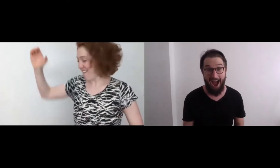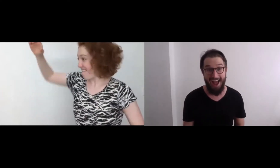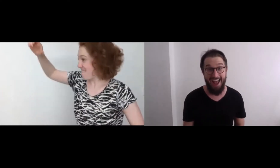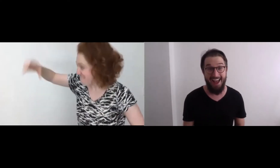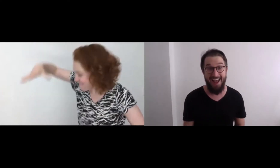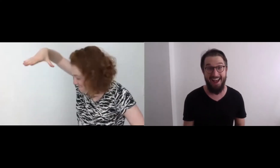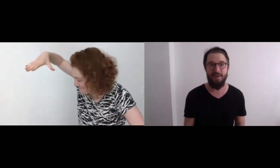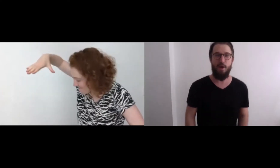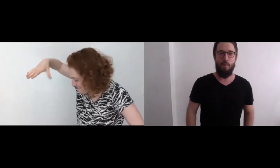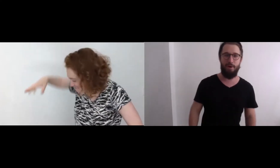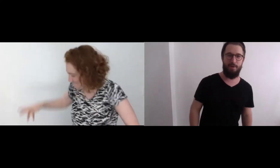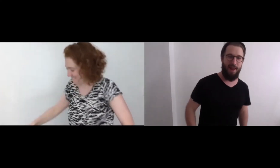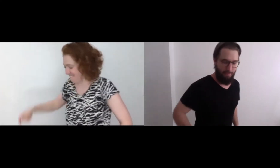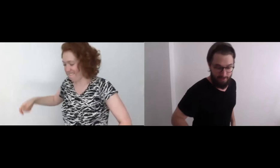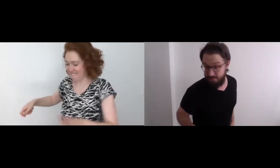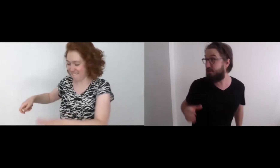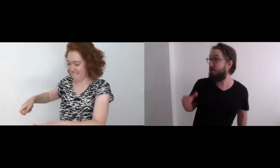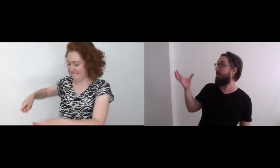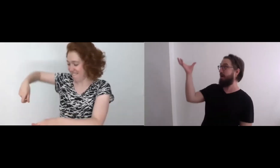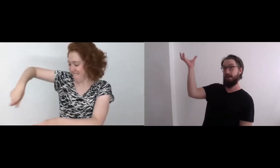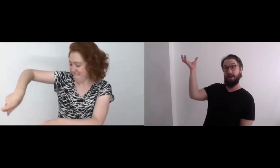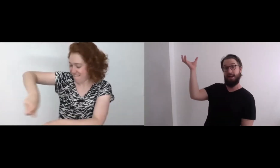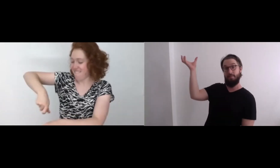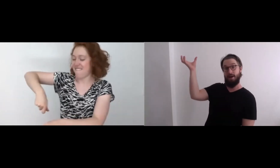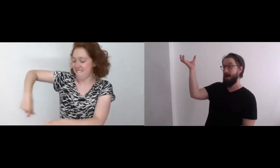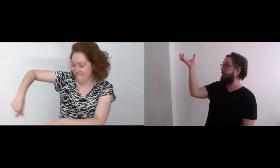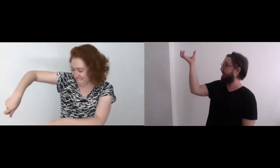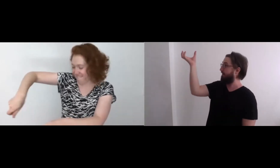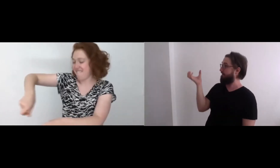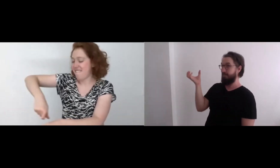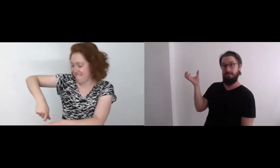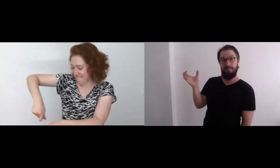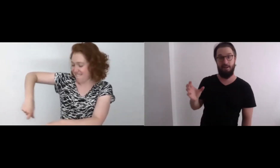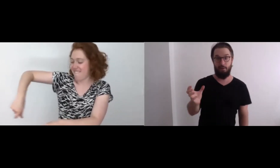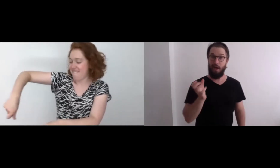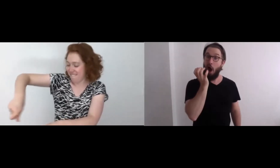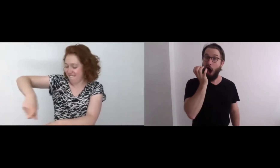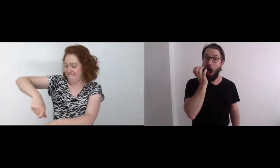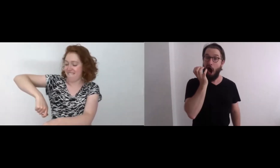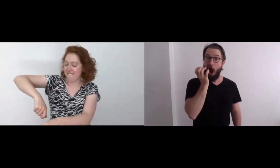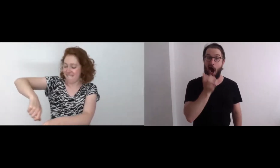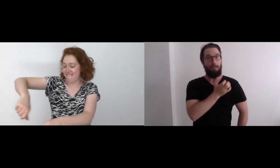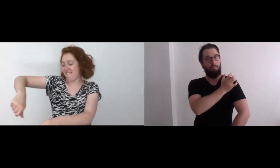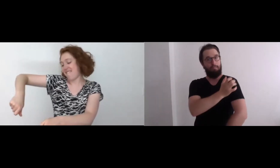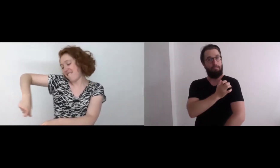Hey!! We're gonna put apples in the soup! Alright, I've gotta get my apple here. There we go. [hah hah]